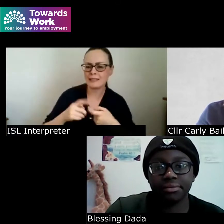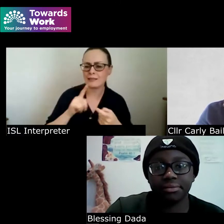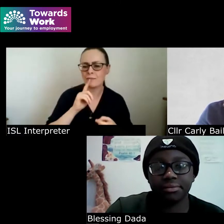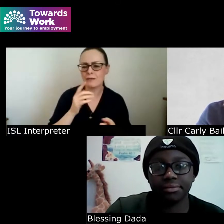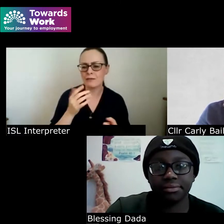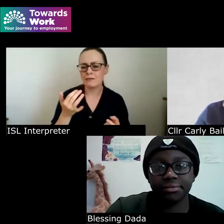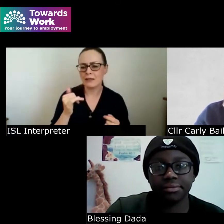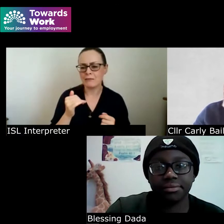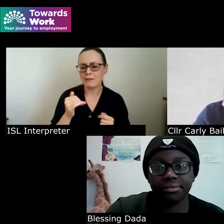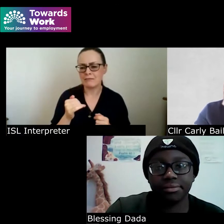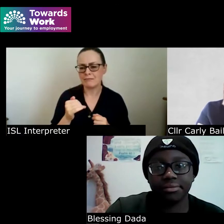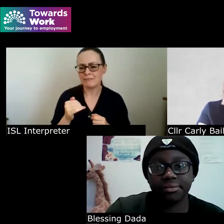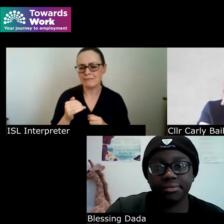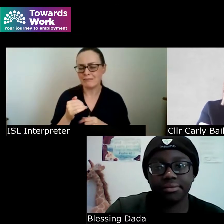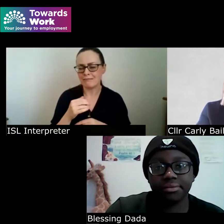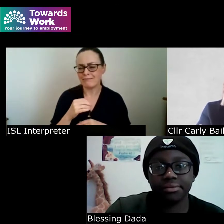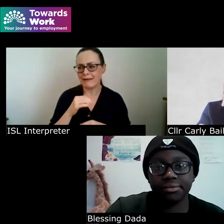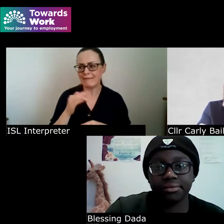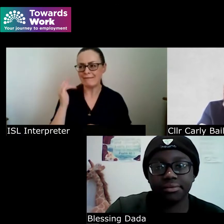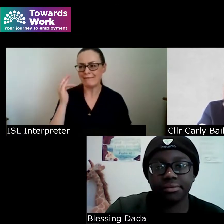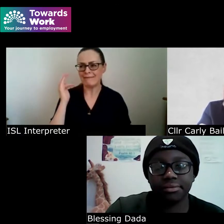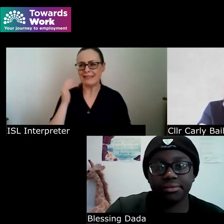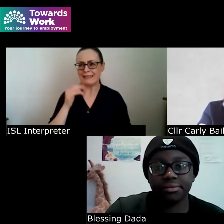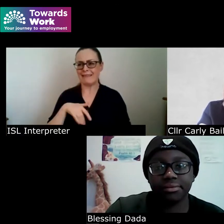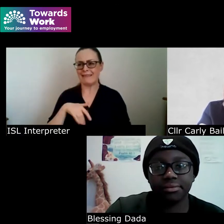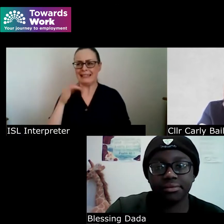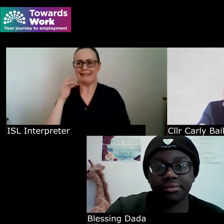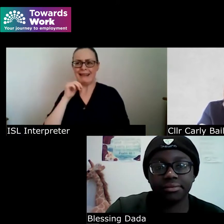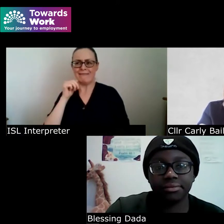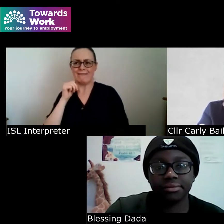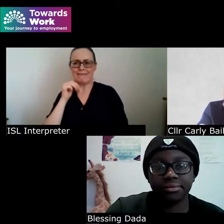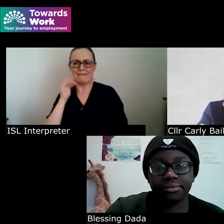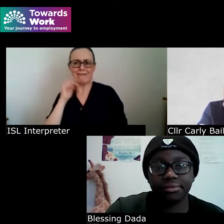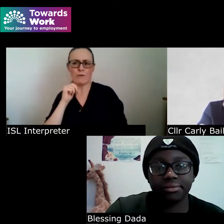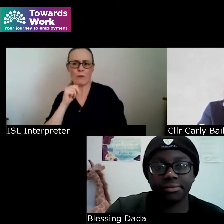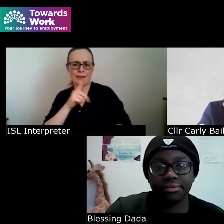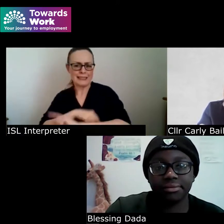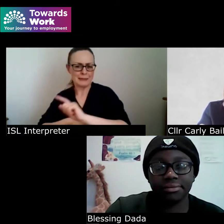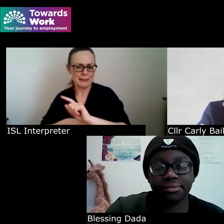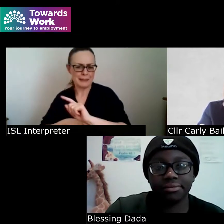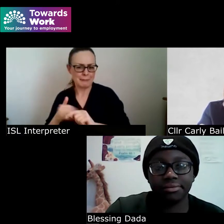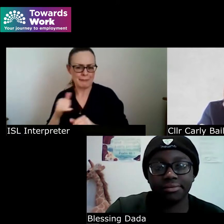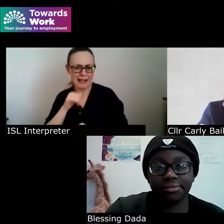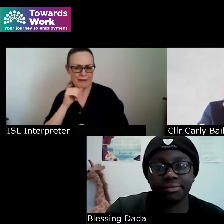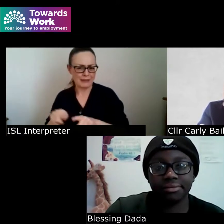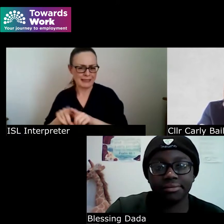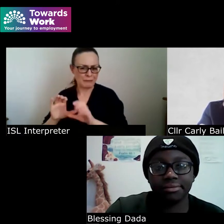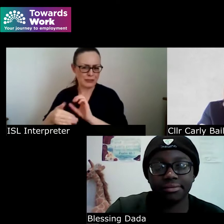would be as easy to get to if it wasn't for the disability so there's a advantages to this as well